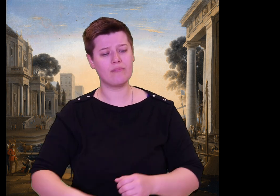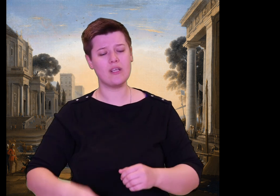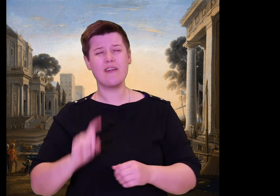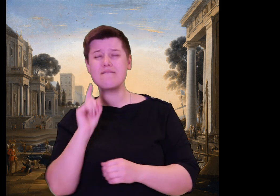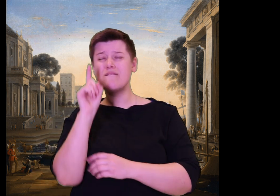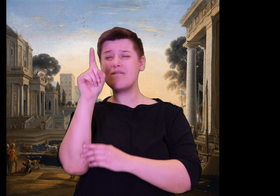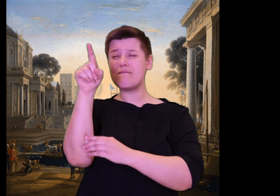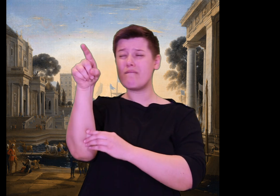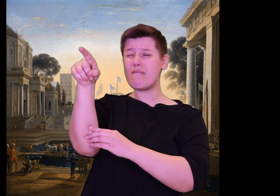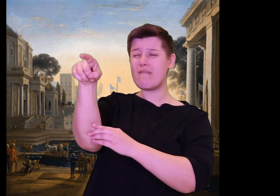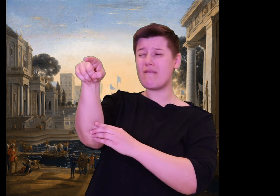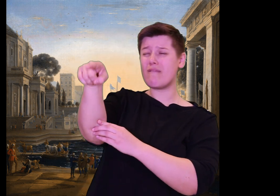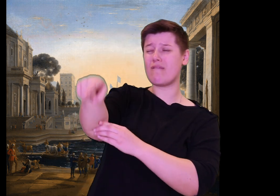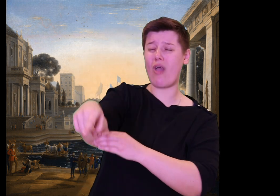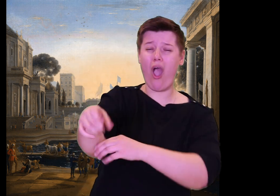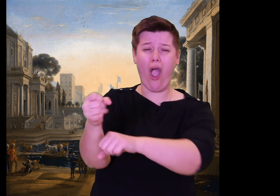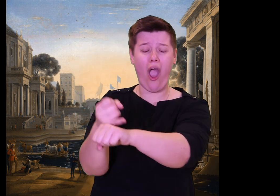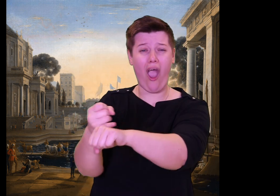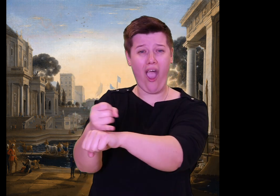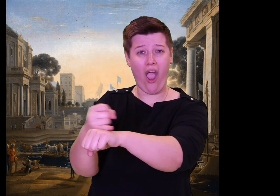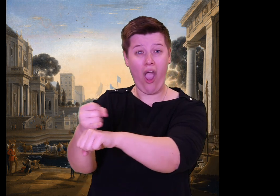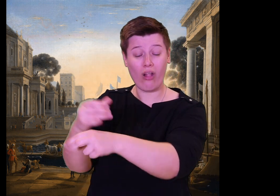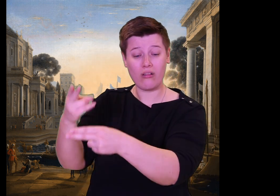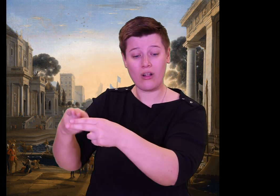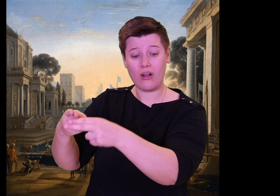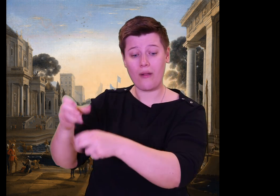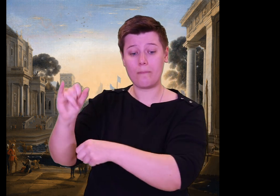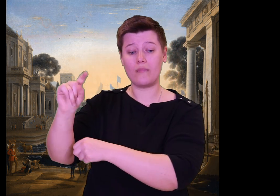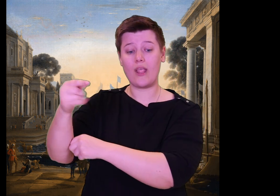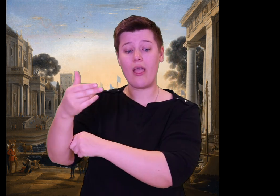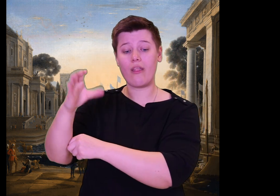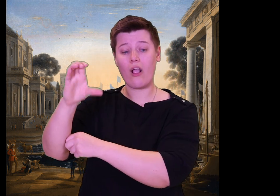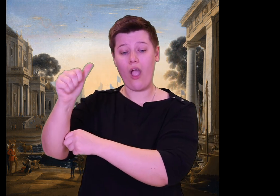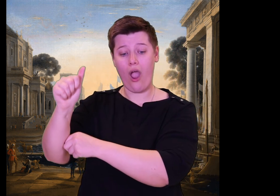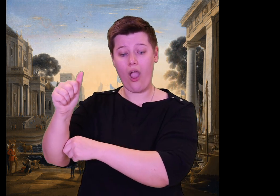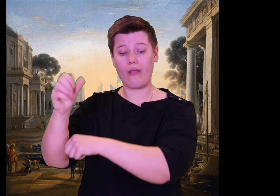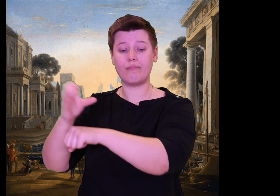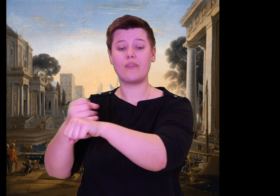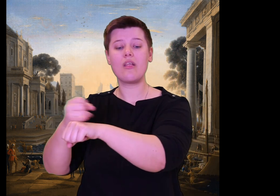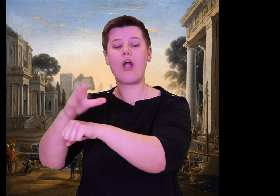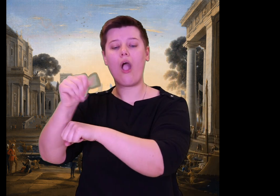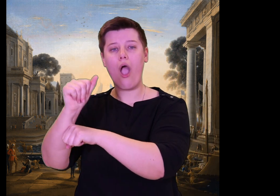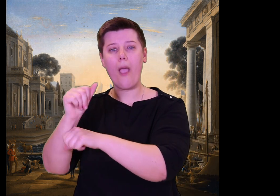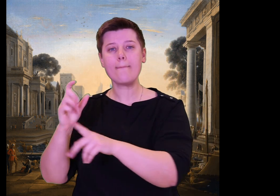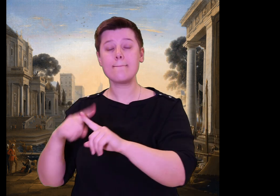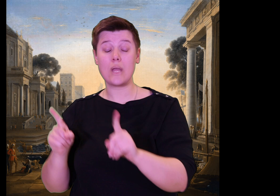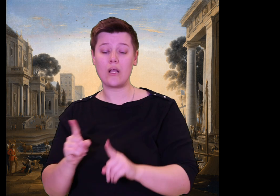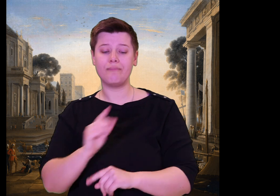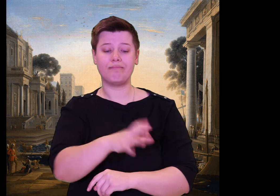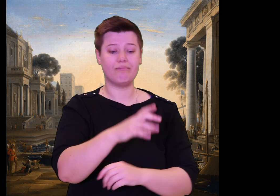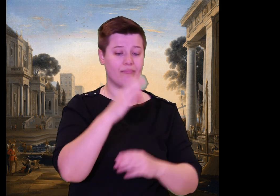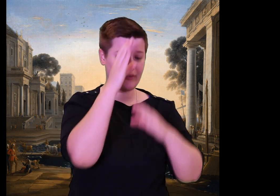But now the distant Ethiopians, who live between the sunset and the dawn, were